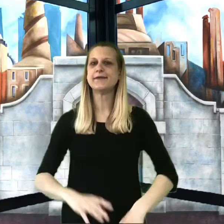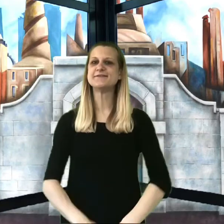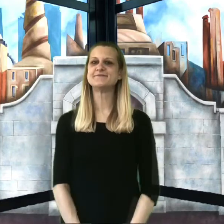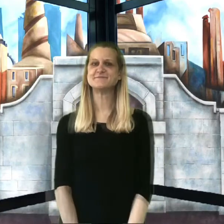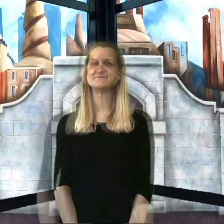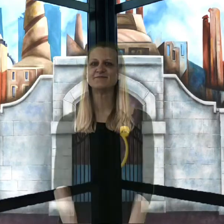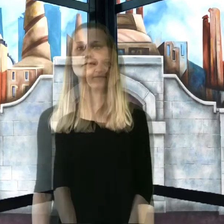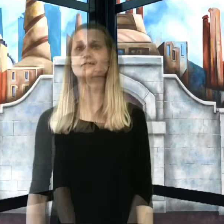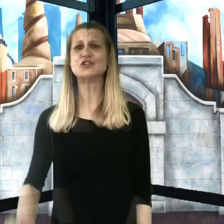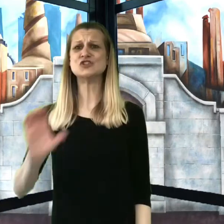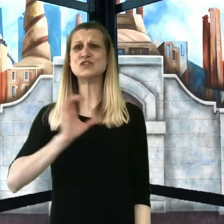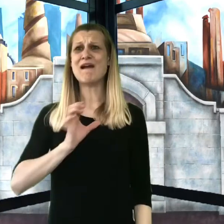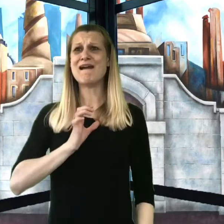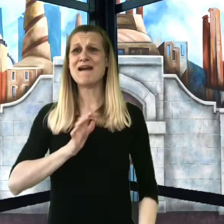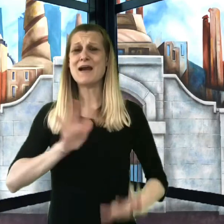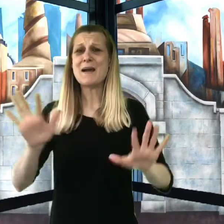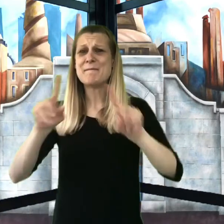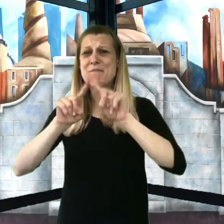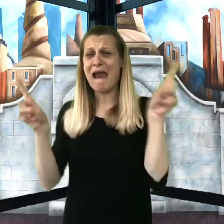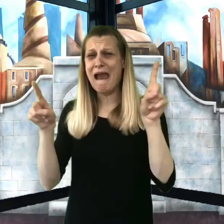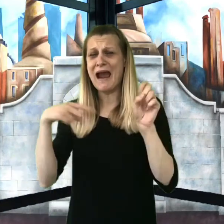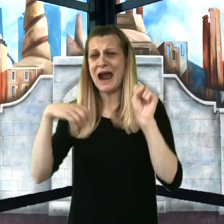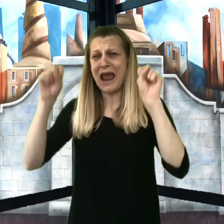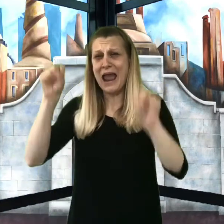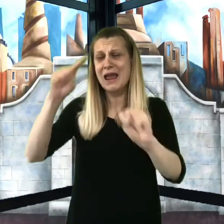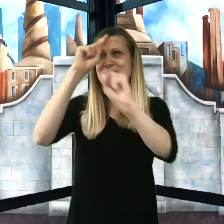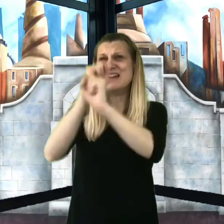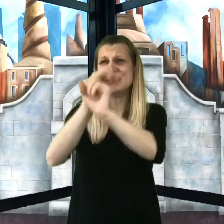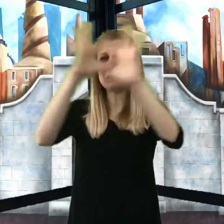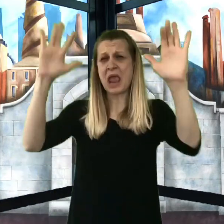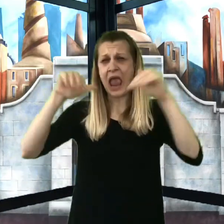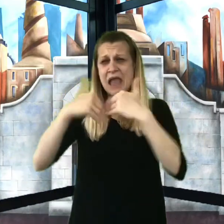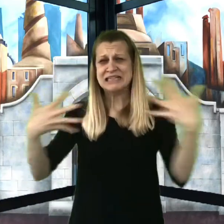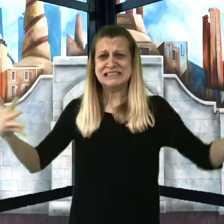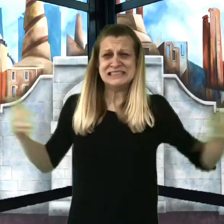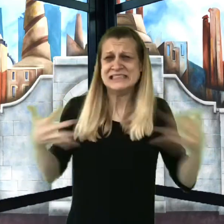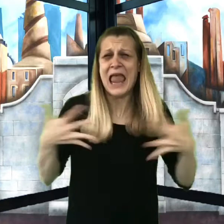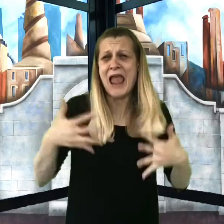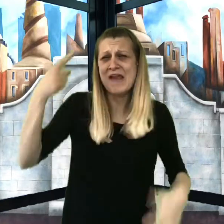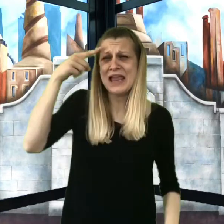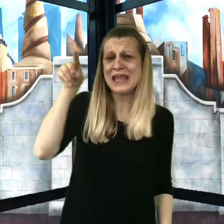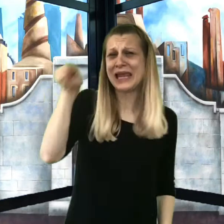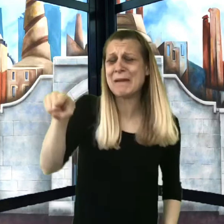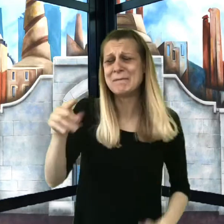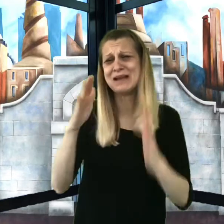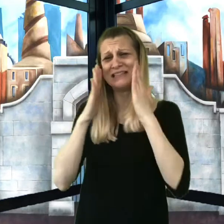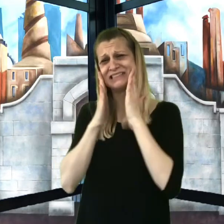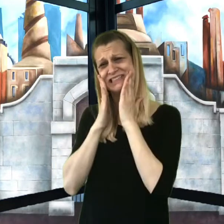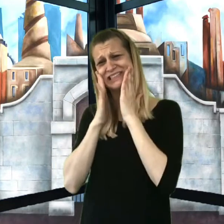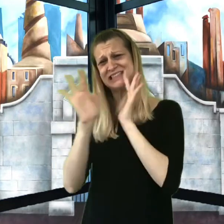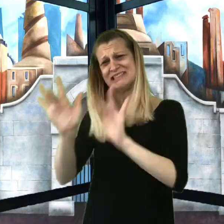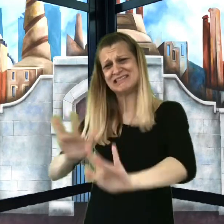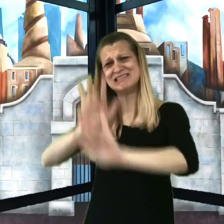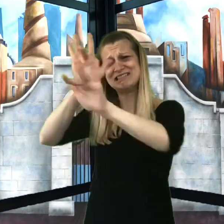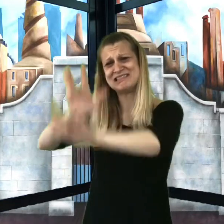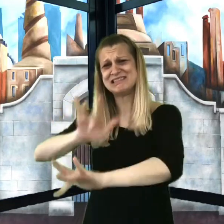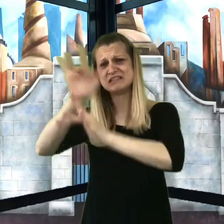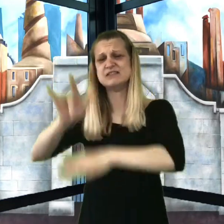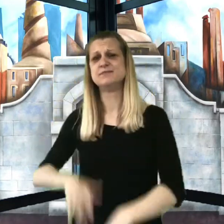"But how dreadful for him!" cried Charlie.